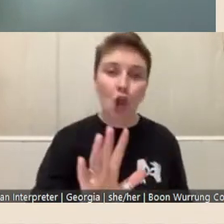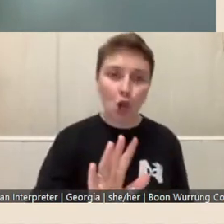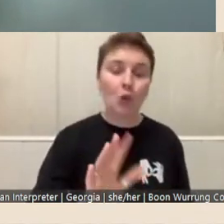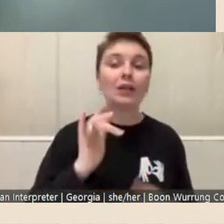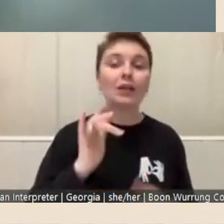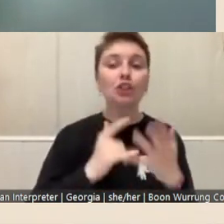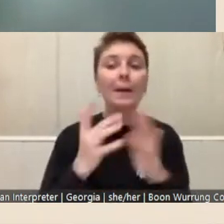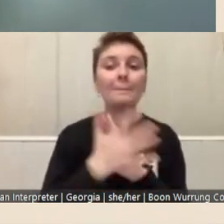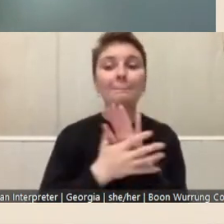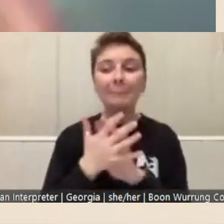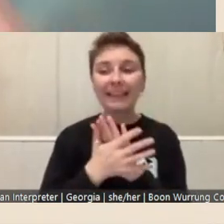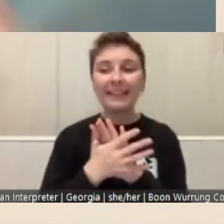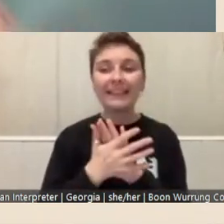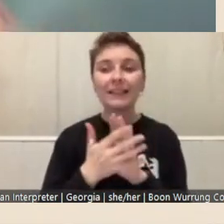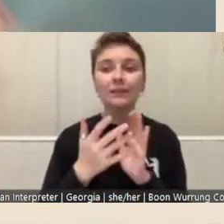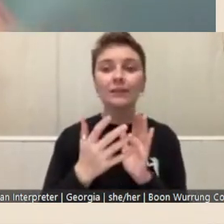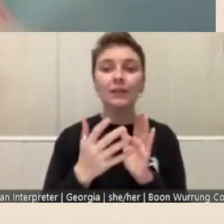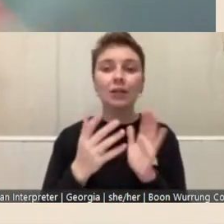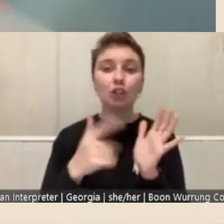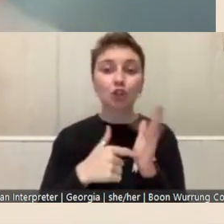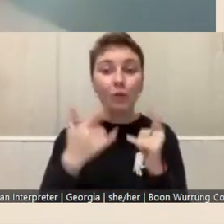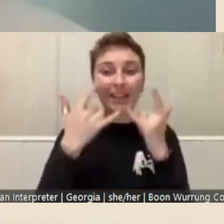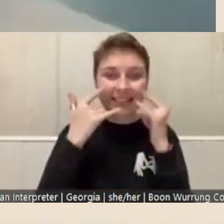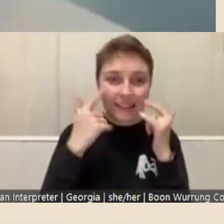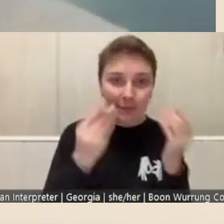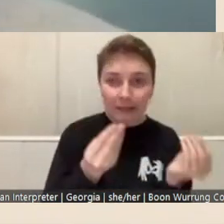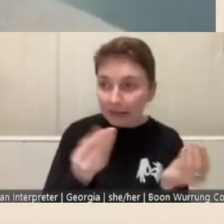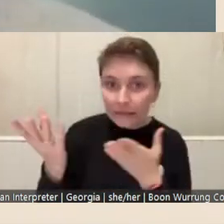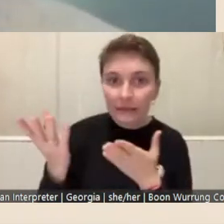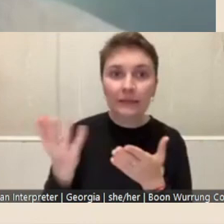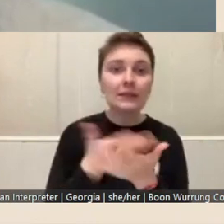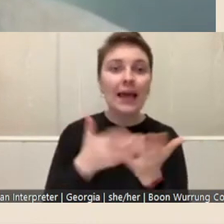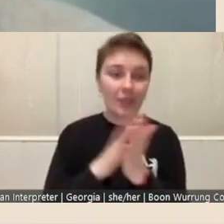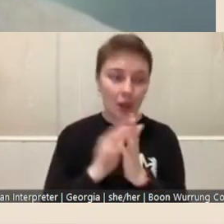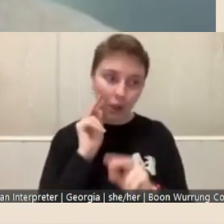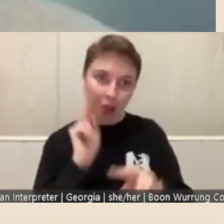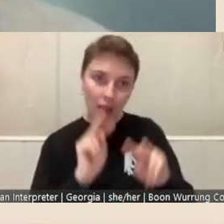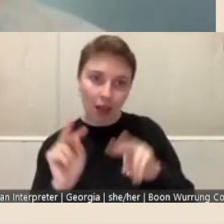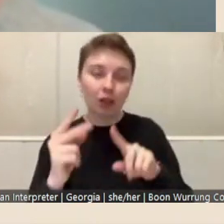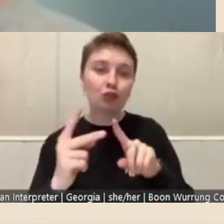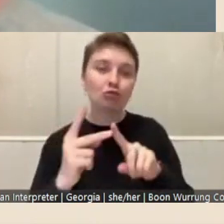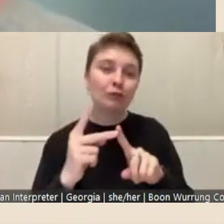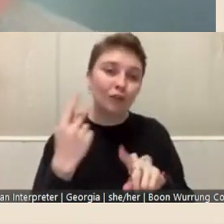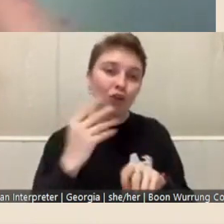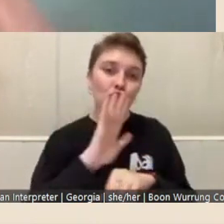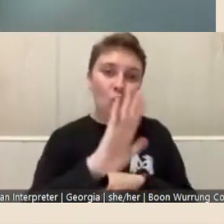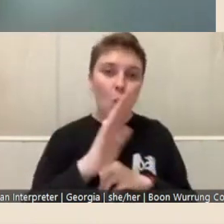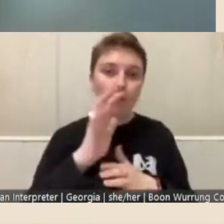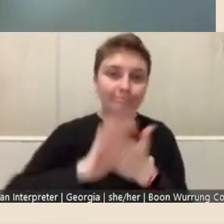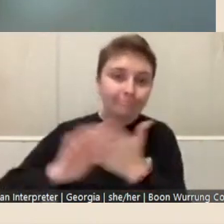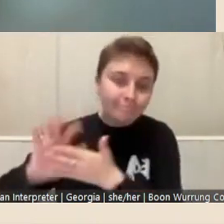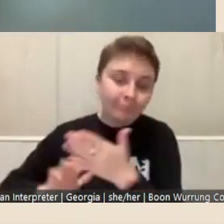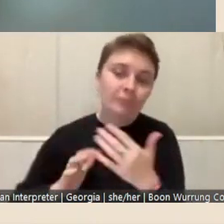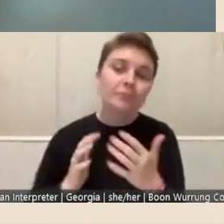out to the assessors in terms of how they, how we're going to review, review the documents, it's...